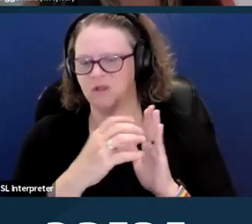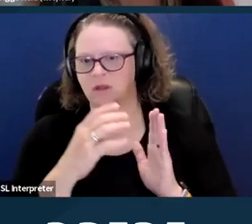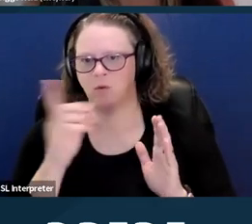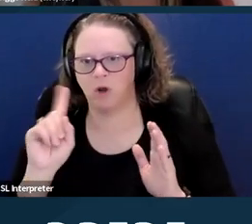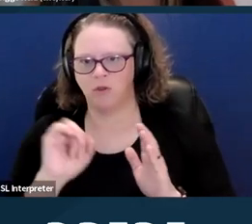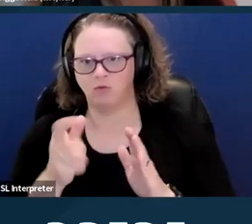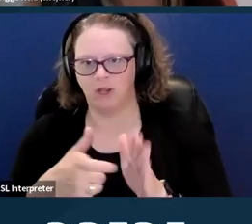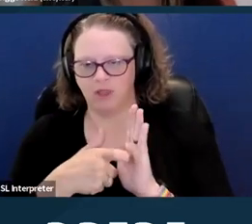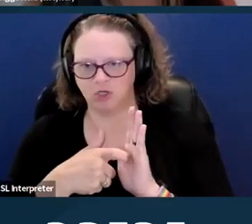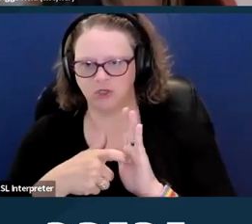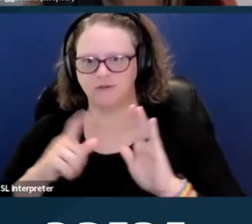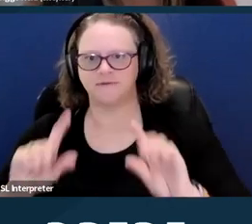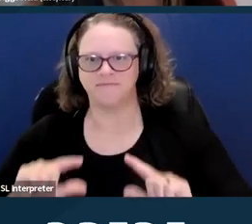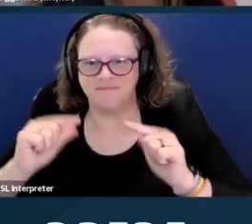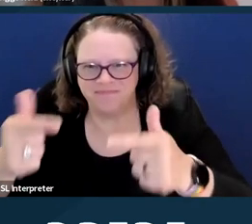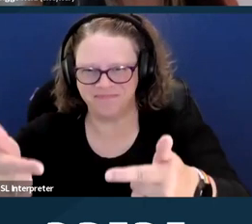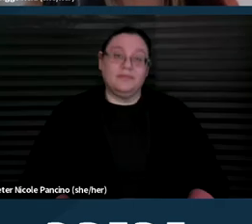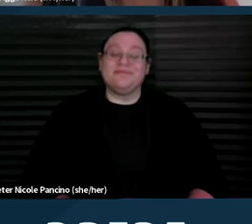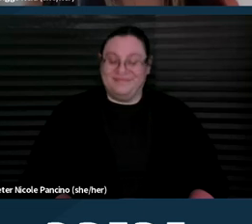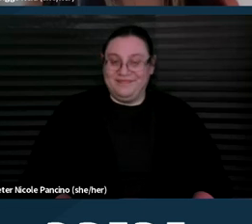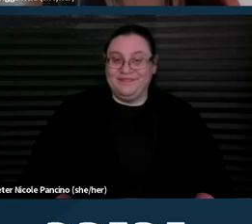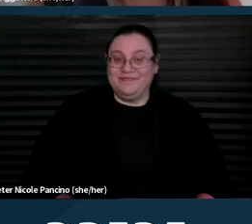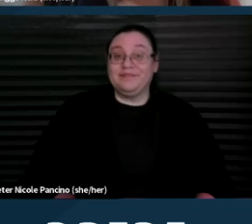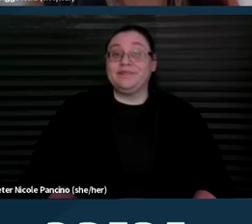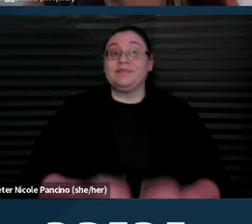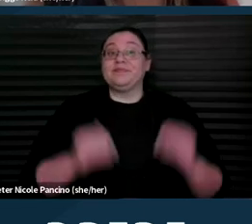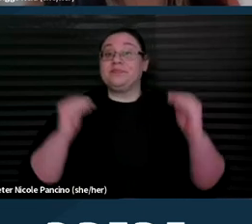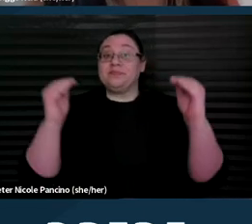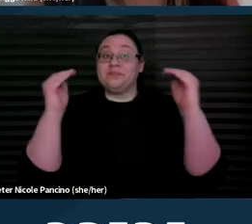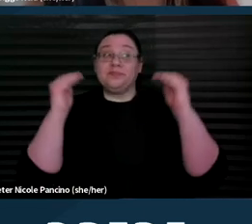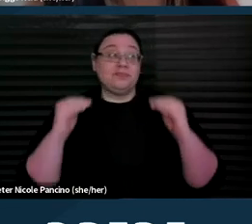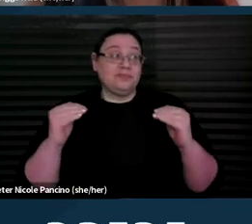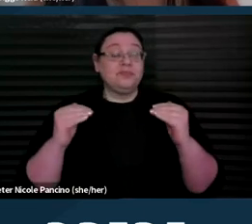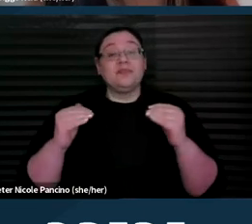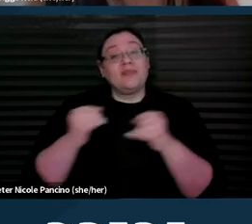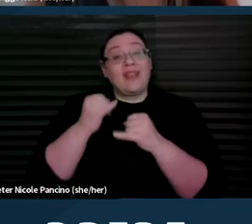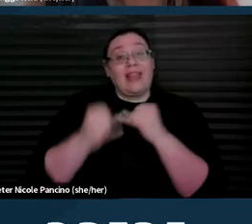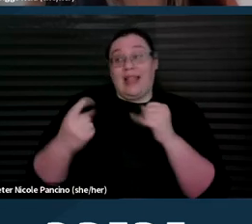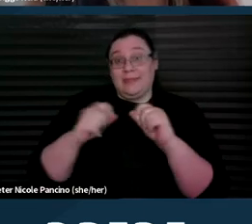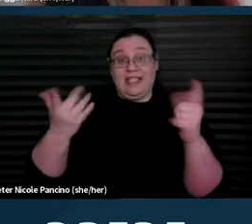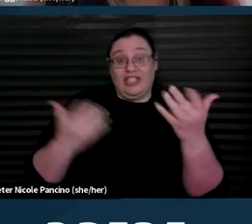And then going to the next slide, this last page is just some resources